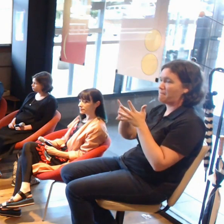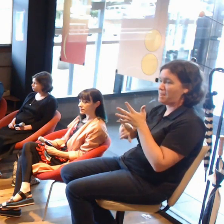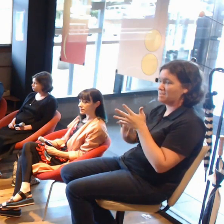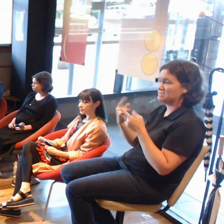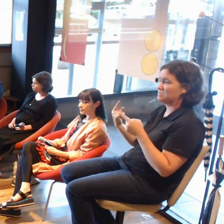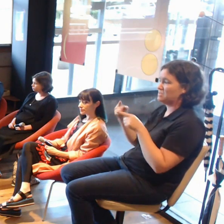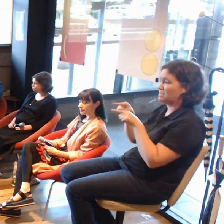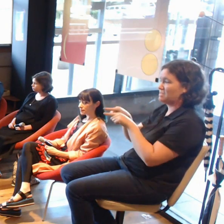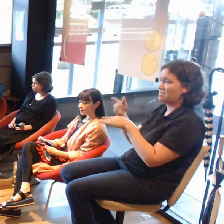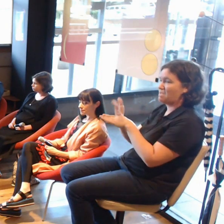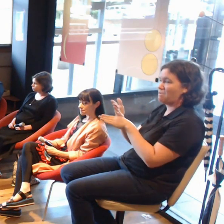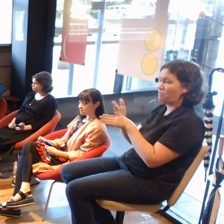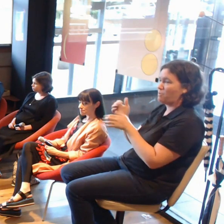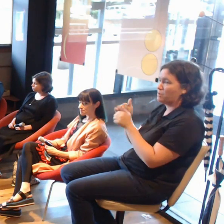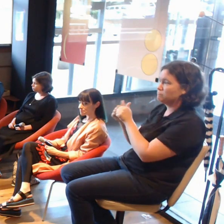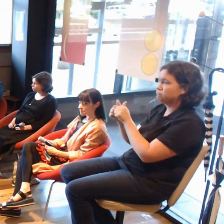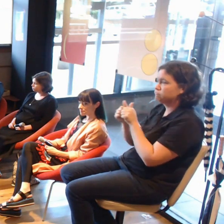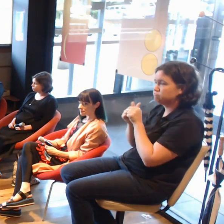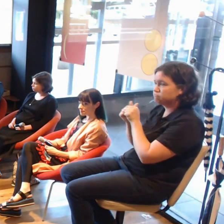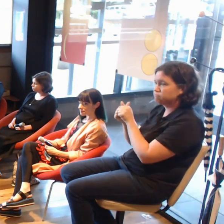If you've never touched base with them , I'd say you really should.